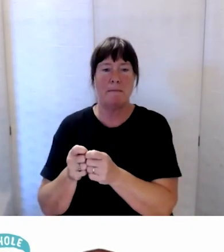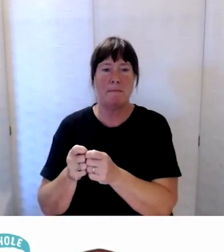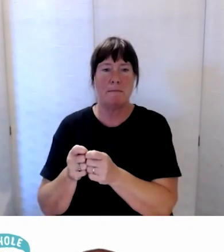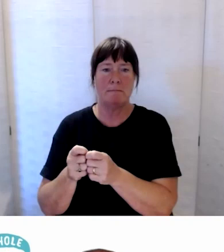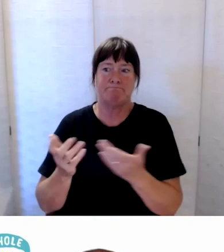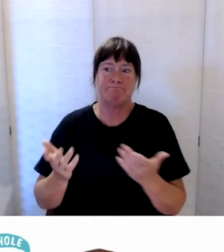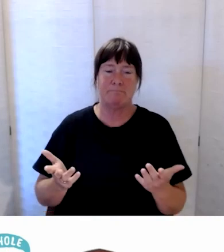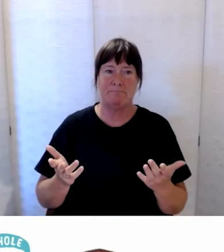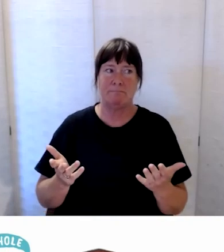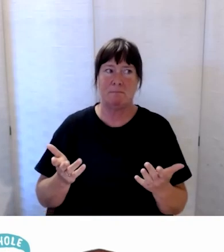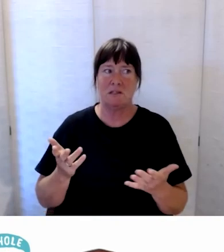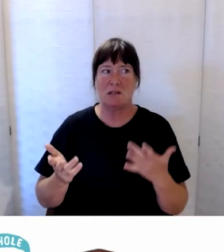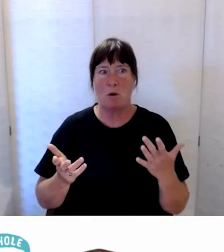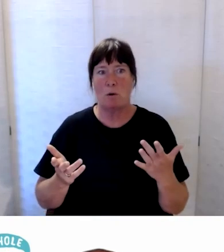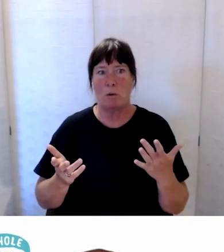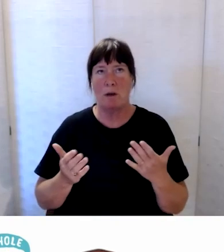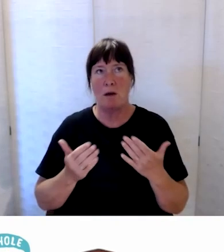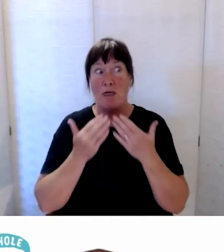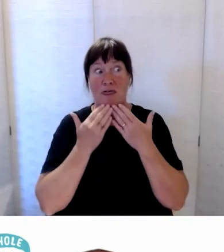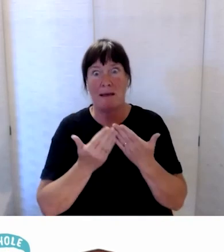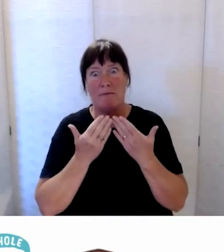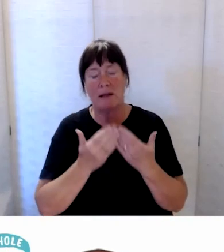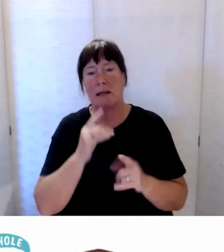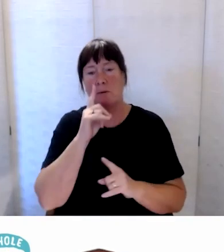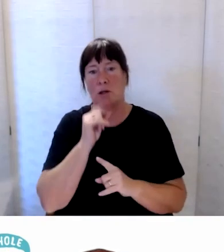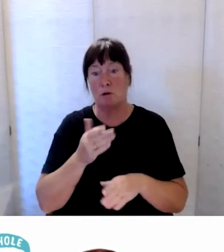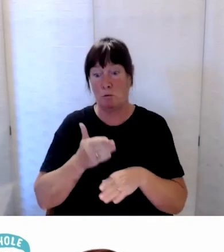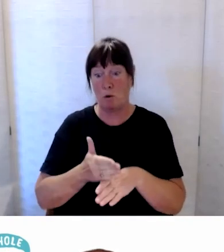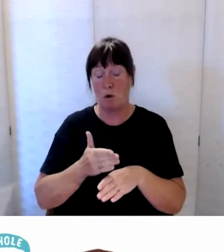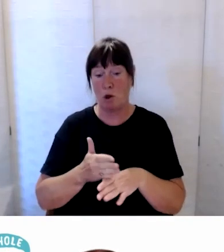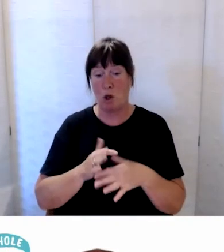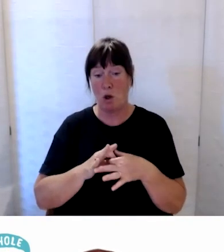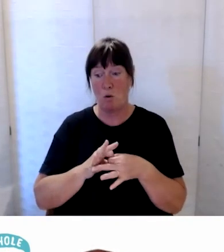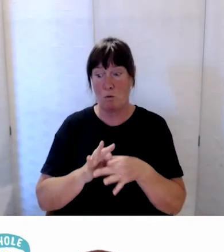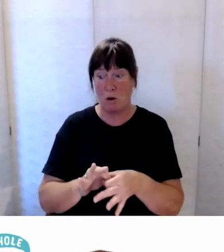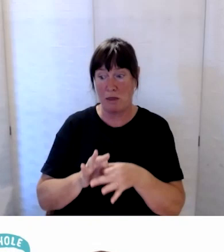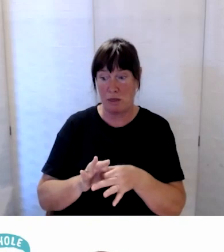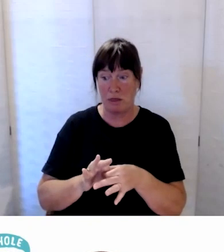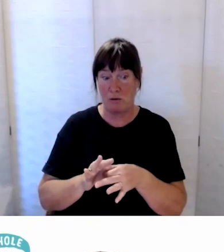we thankfully were able to work with, and ensure adequate funding for